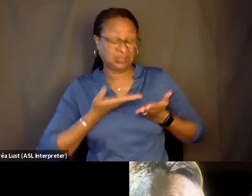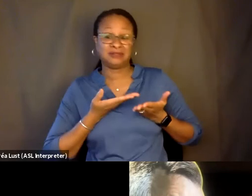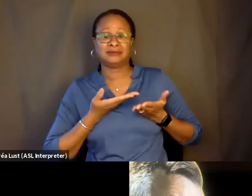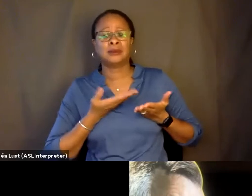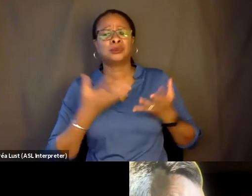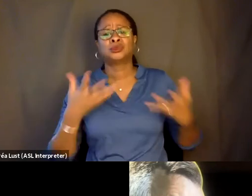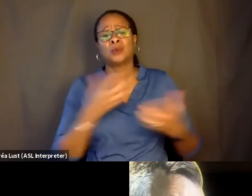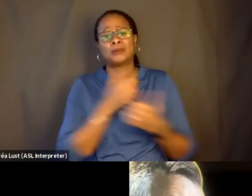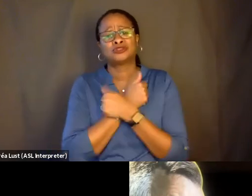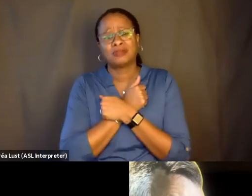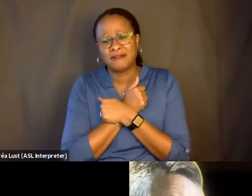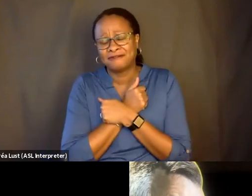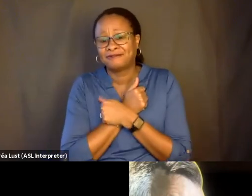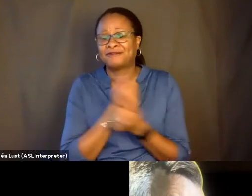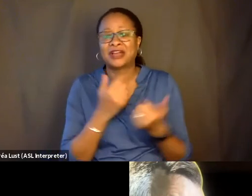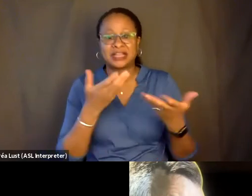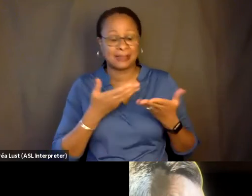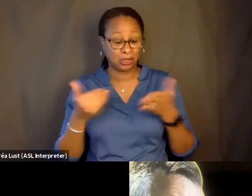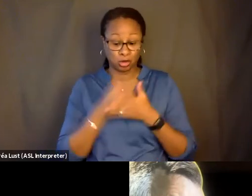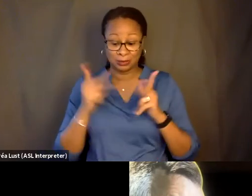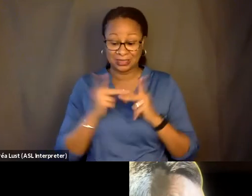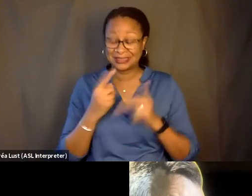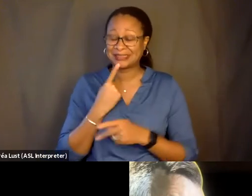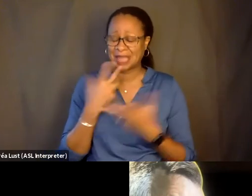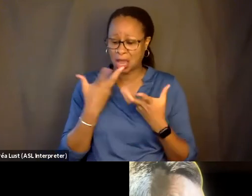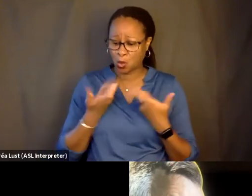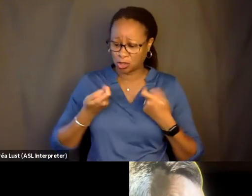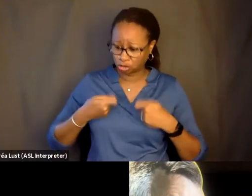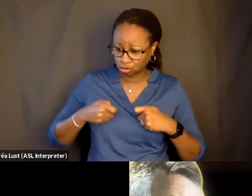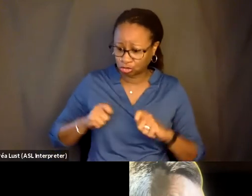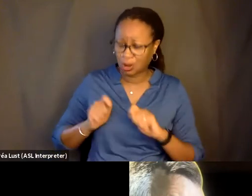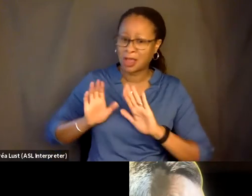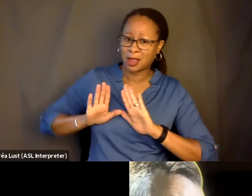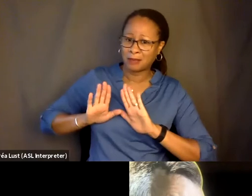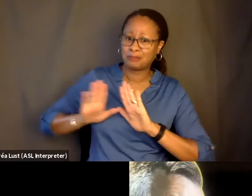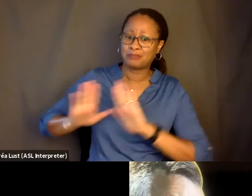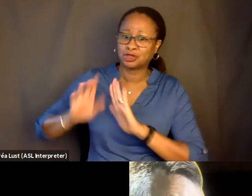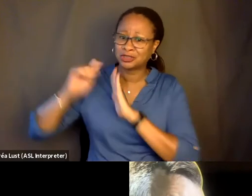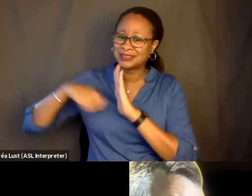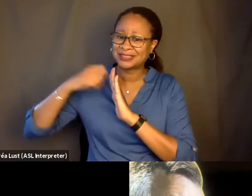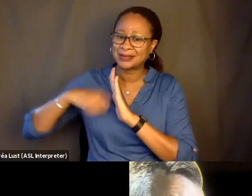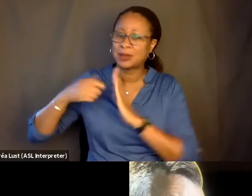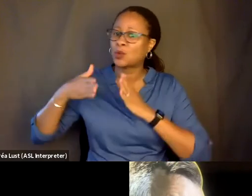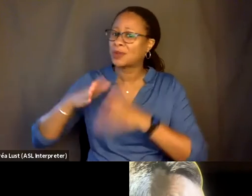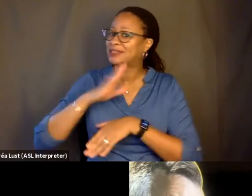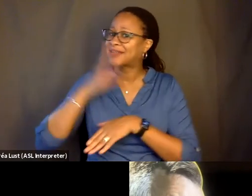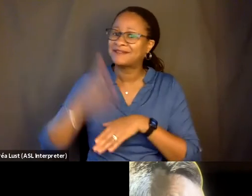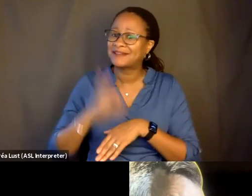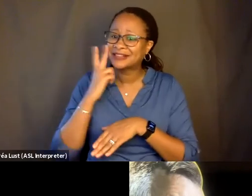sort of gave me this new space to say, I want to try and push cinema in ways that I never have before.